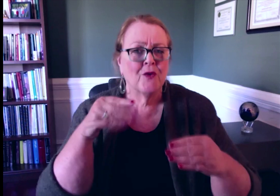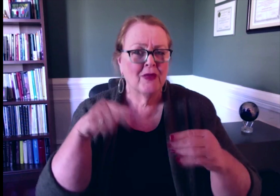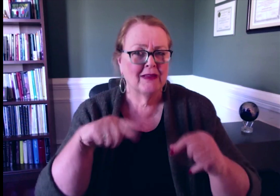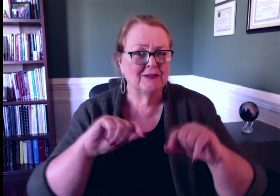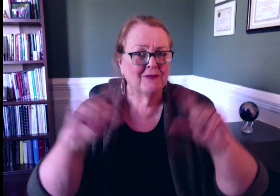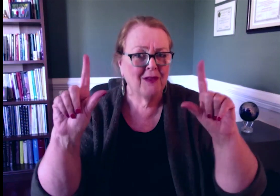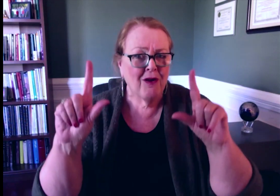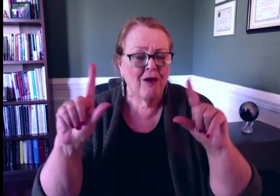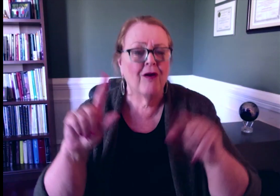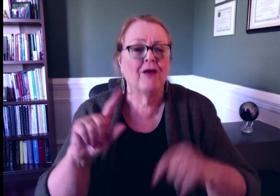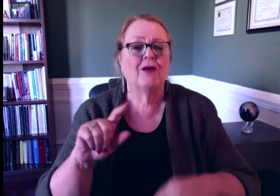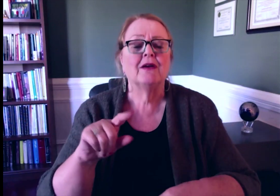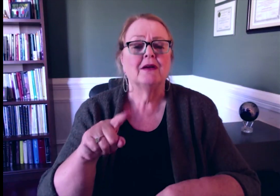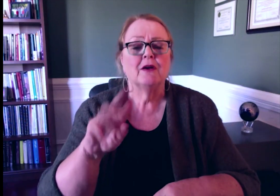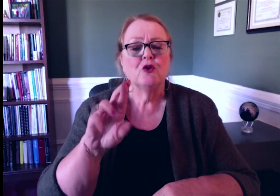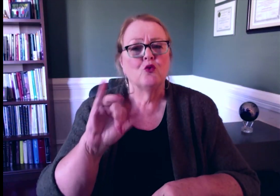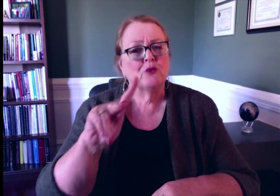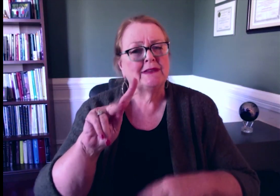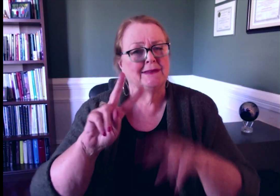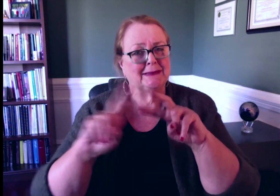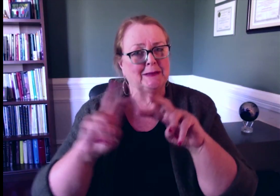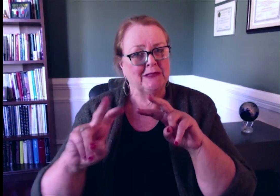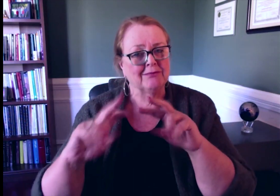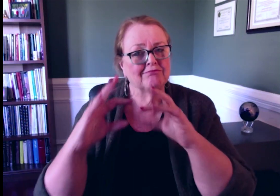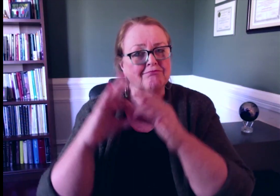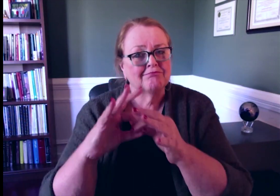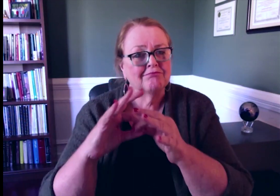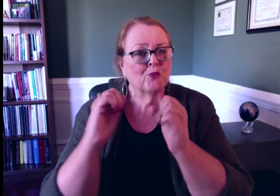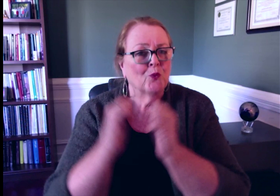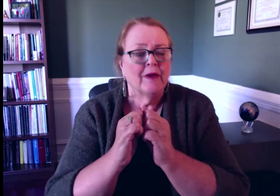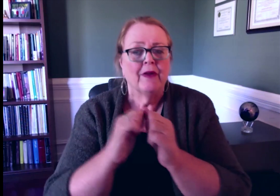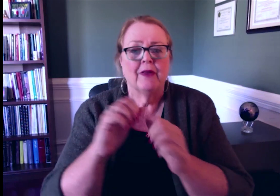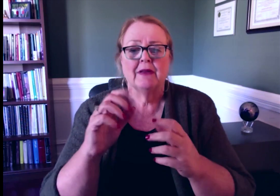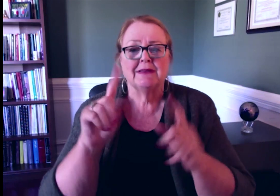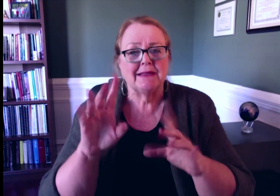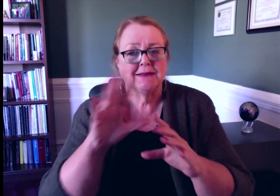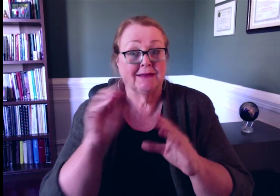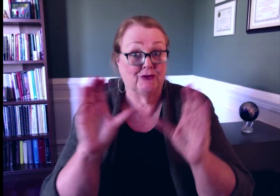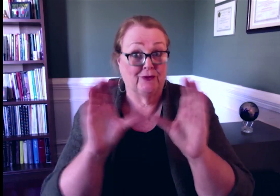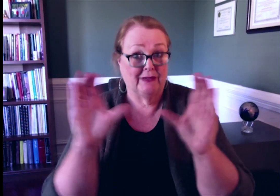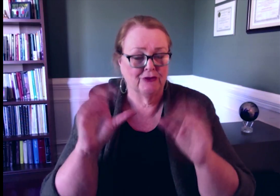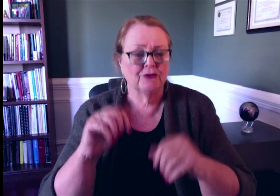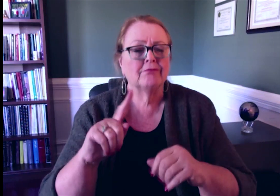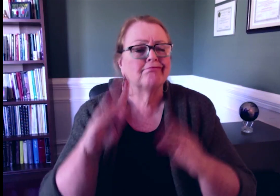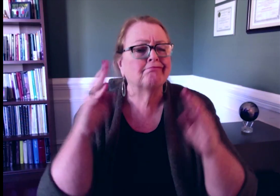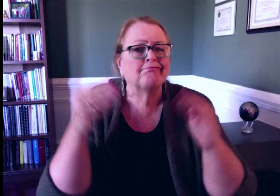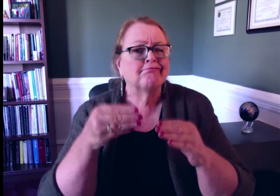The purpose of this video is to talk about the testing and certification risk assessment